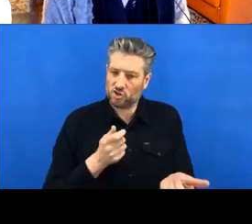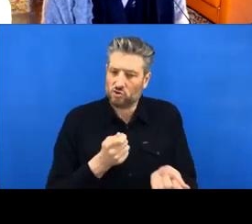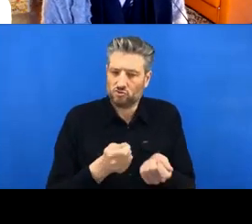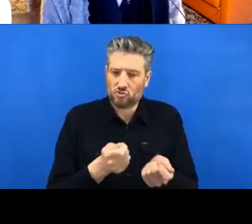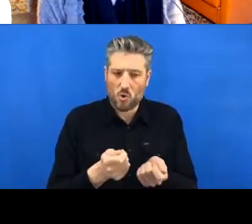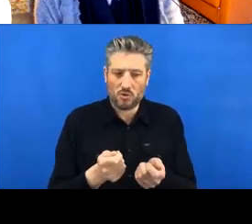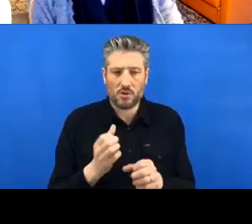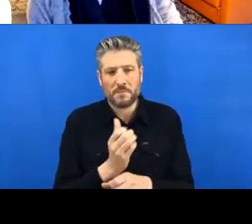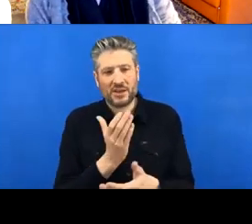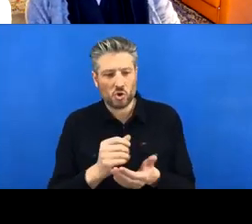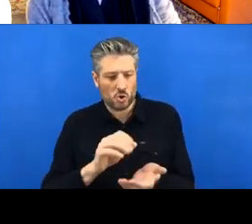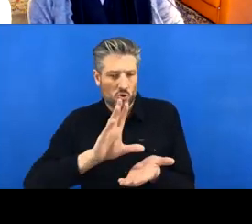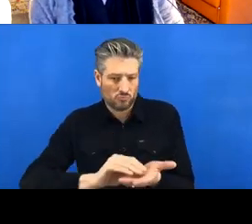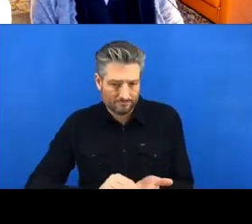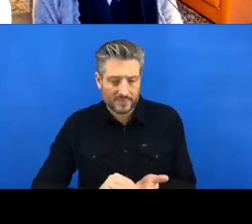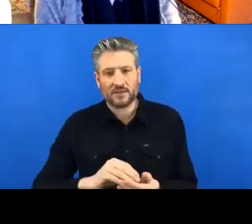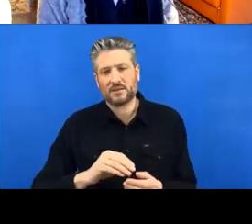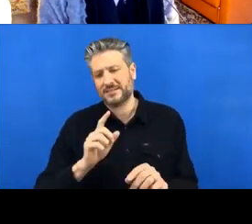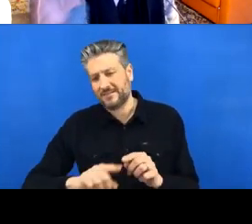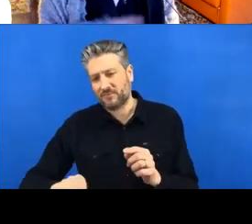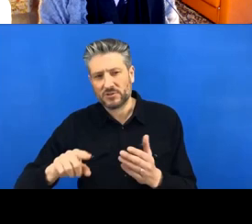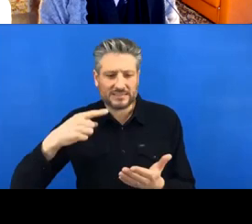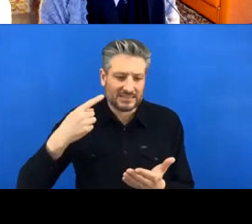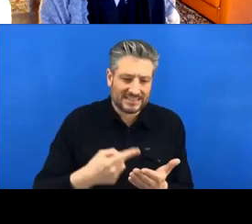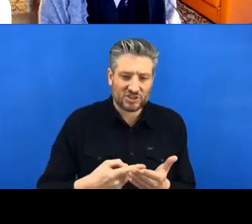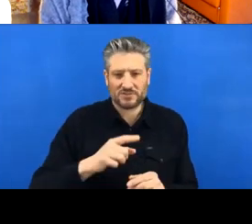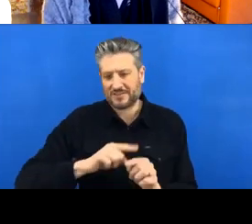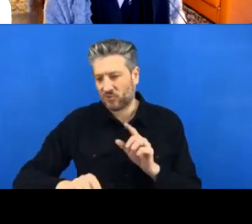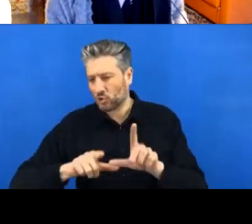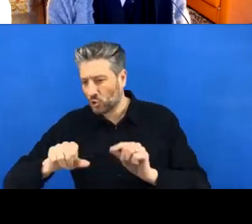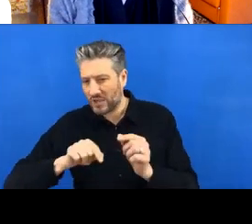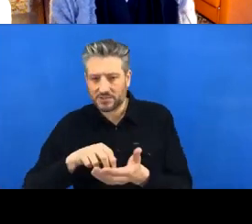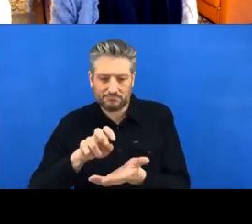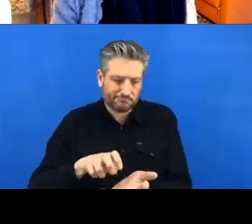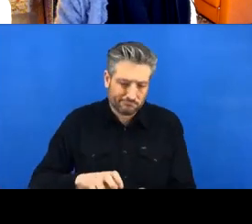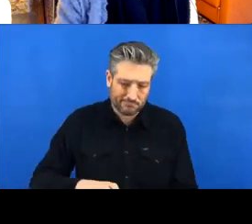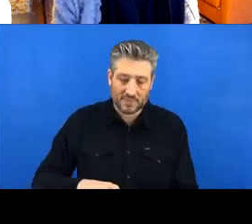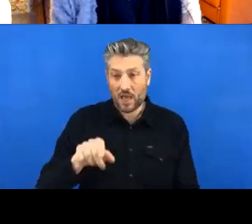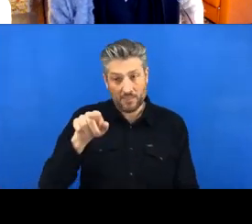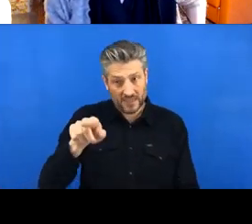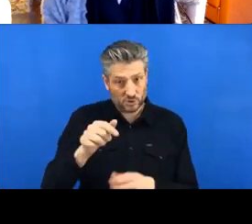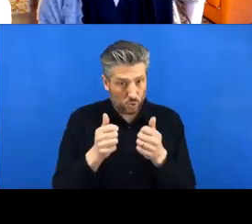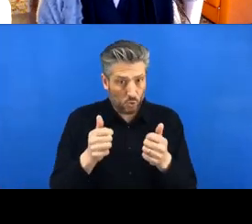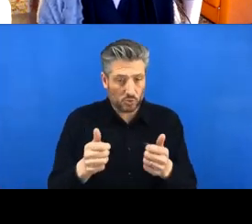So this is good for open science, it's good for when we’re working in a team and we want to review our colleagues’ code,